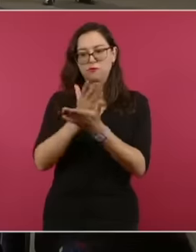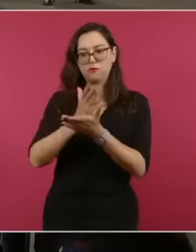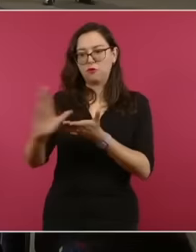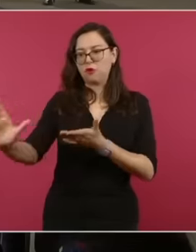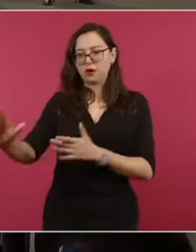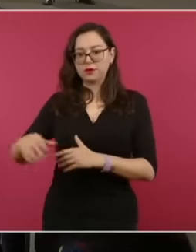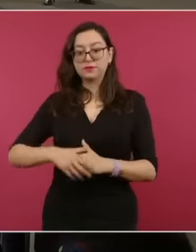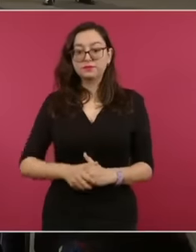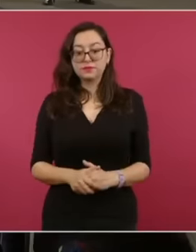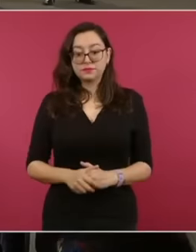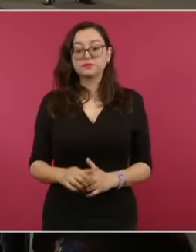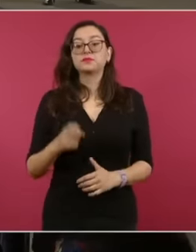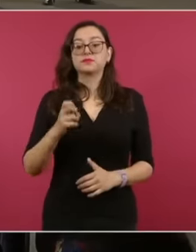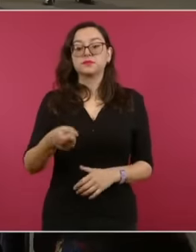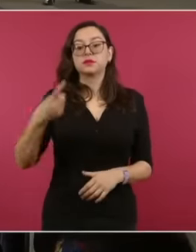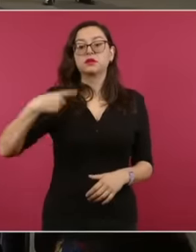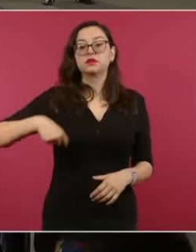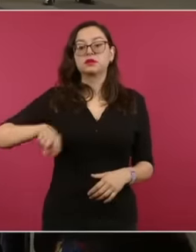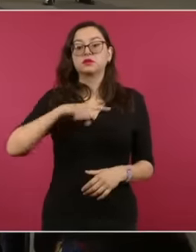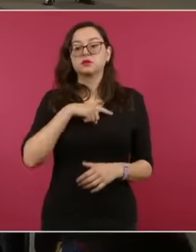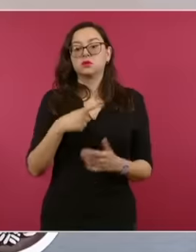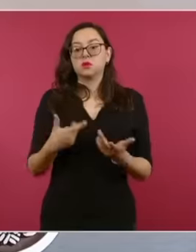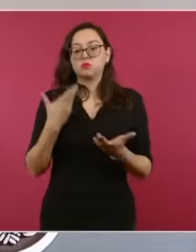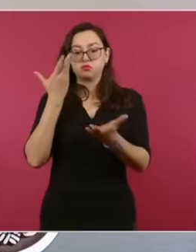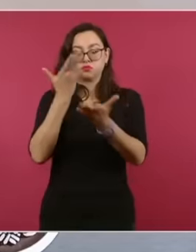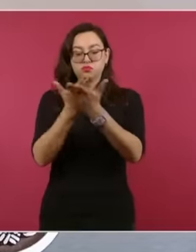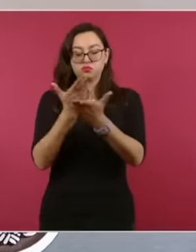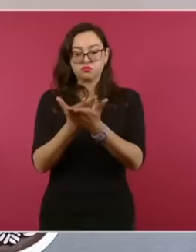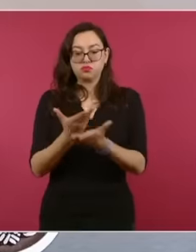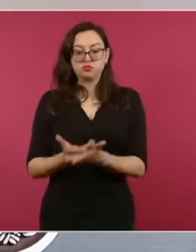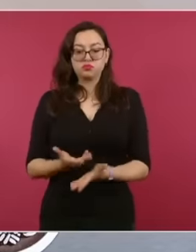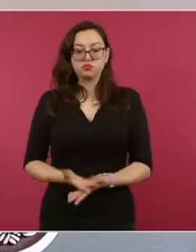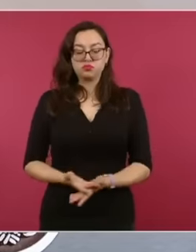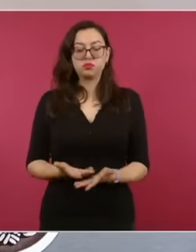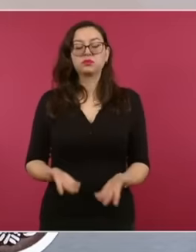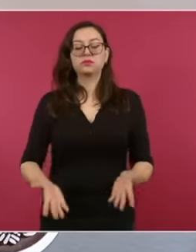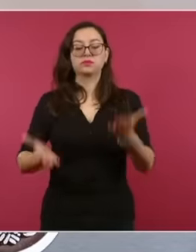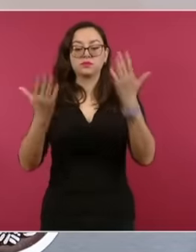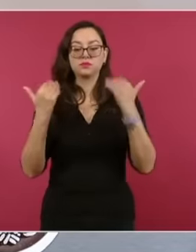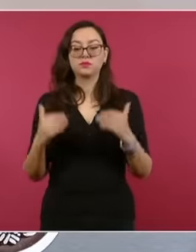what that we are presenting today, I would like to please take the last slide simply to